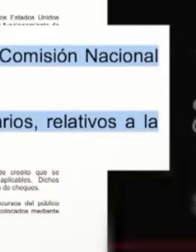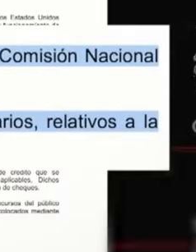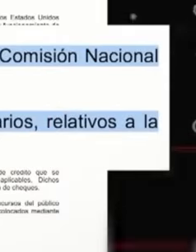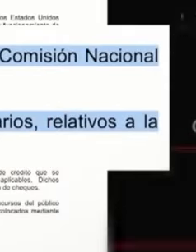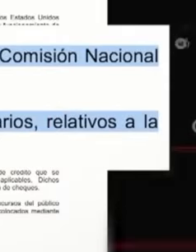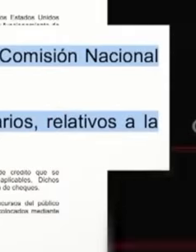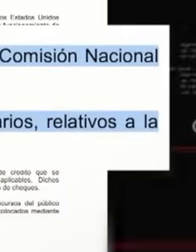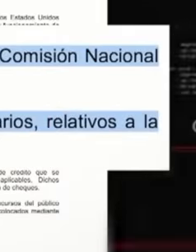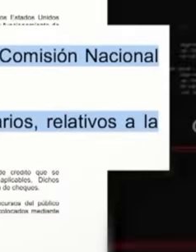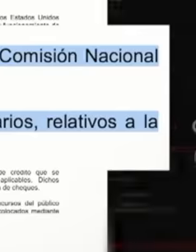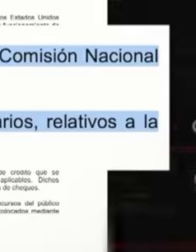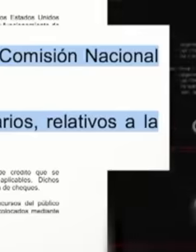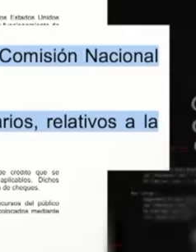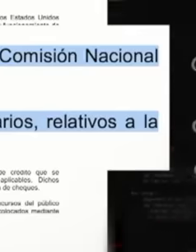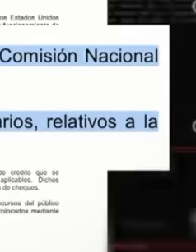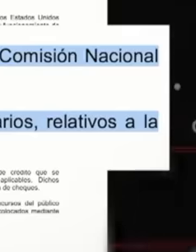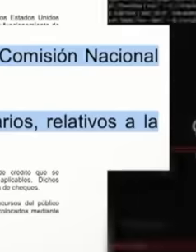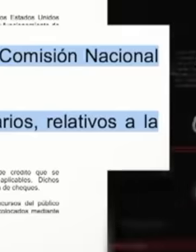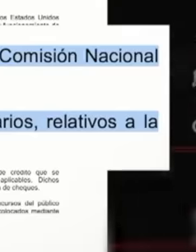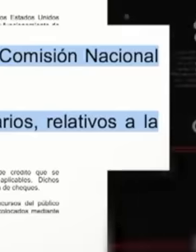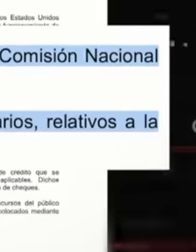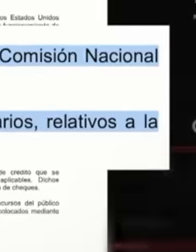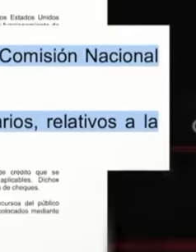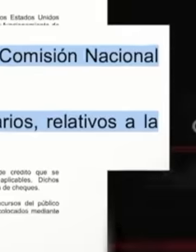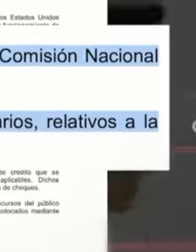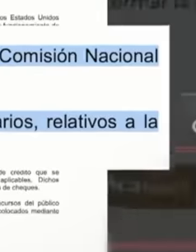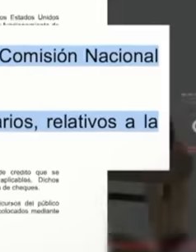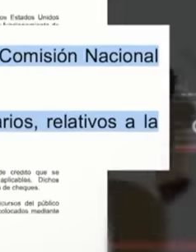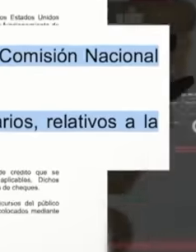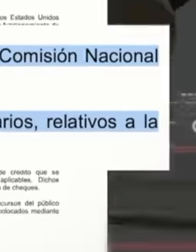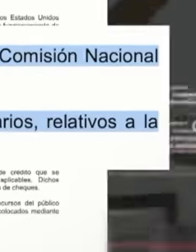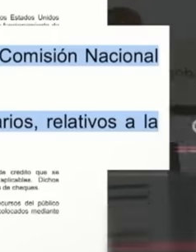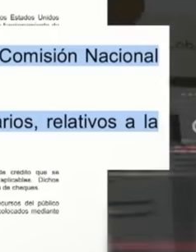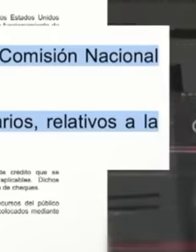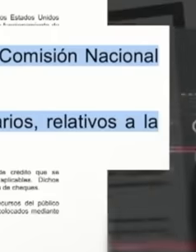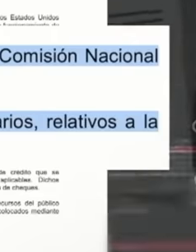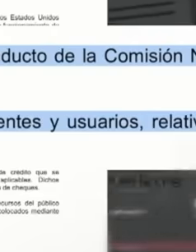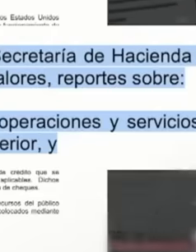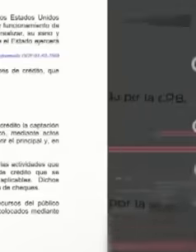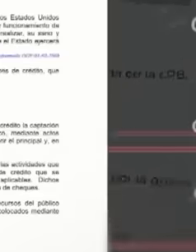that they carry out with their clients and users without this necessarily meaning